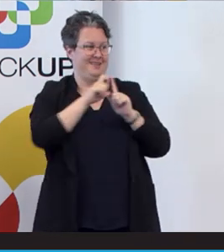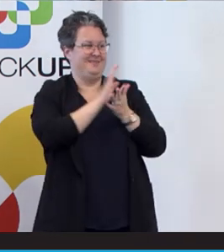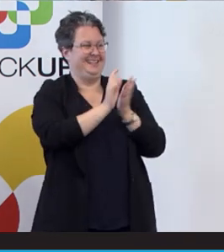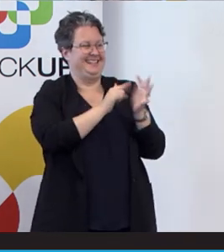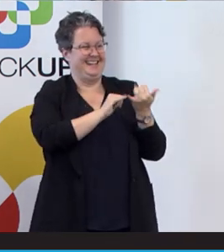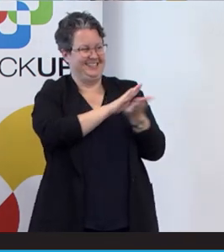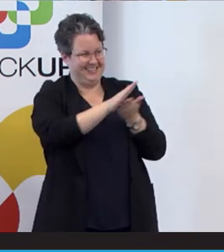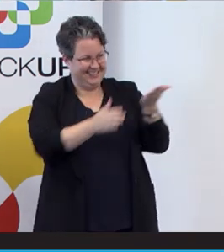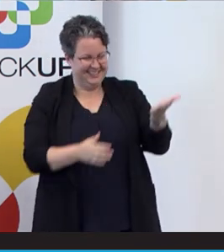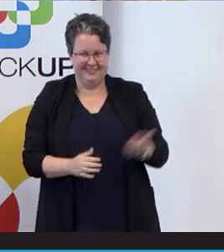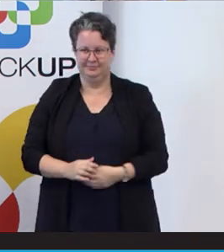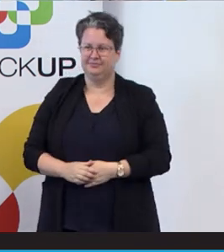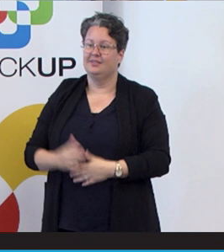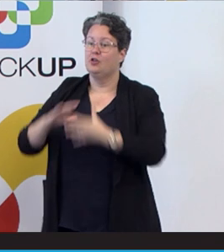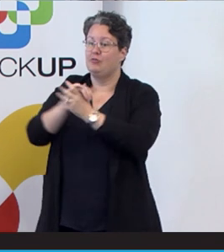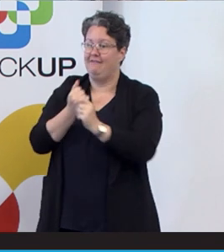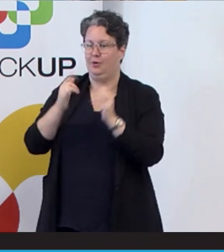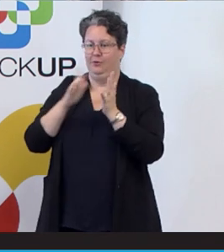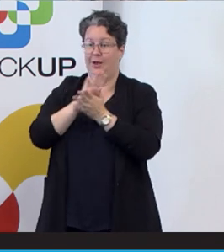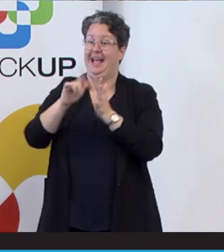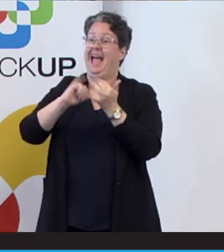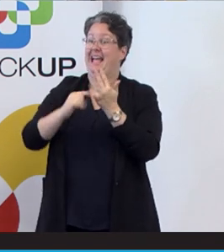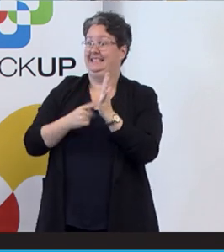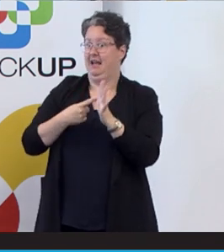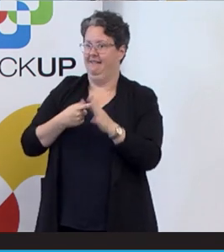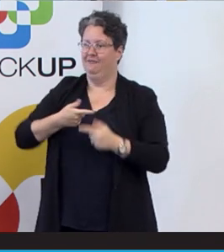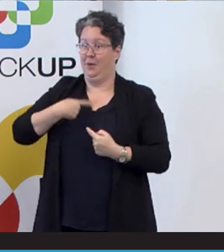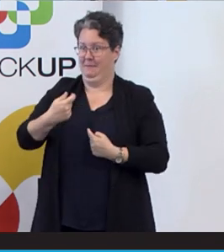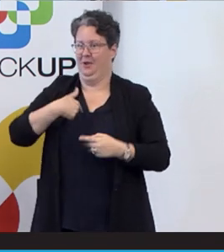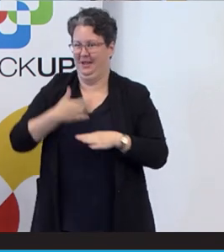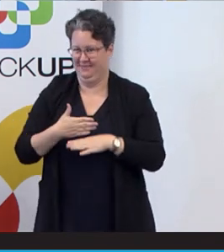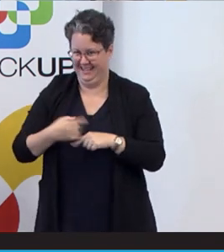So I'm inspired, or grateful for Hester for employing me today. I'm also grateful that I'm in